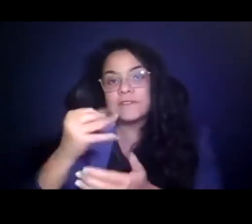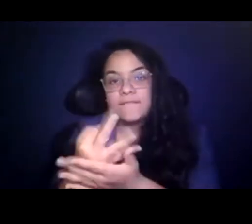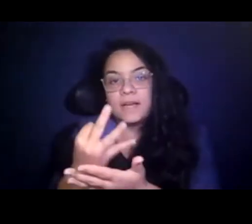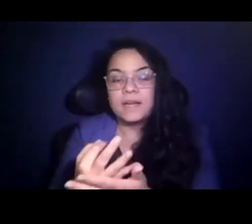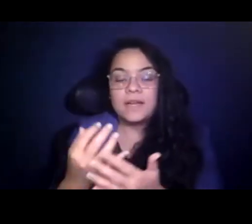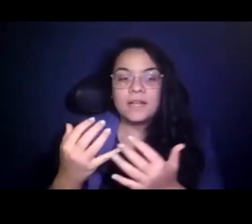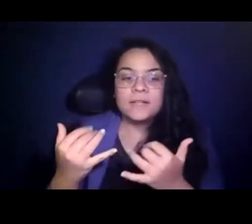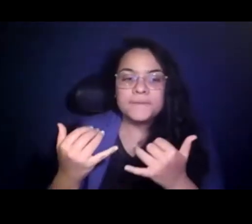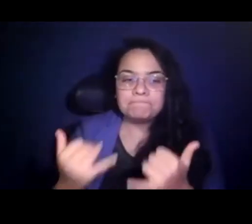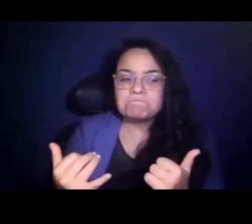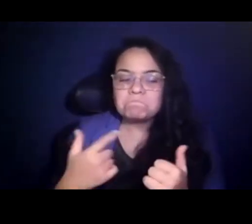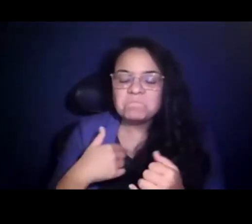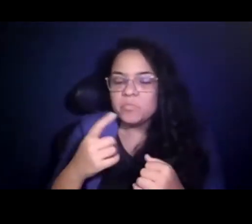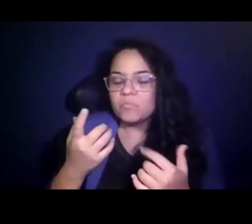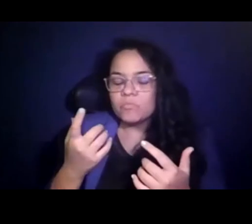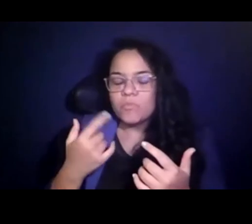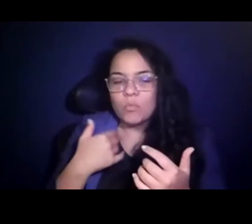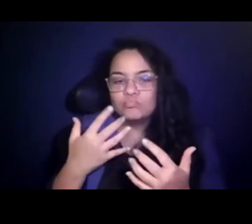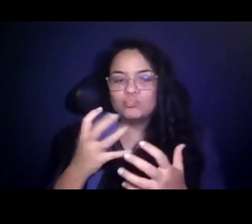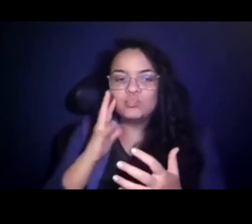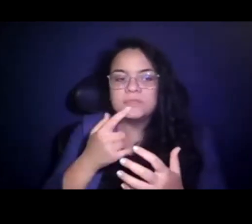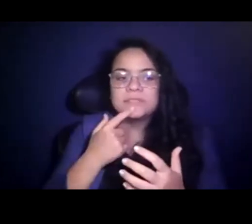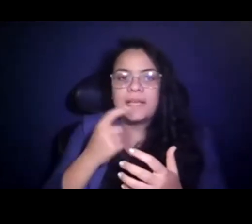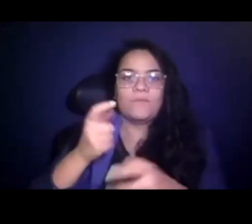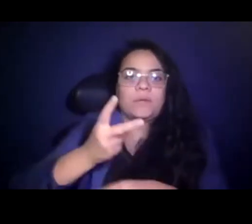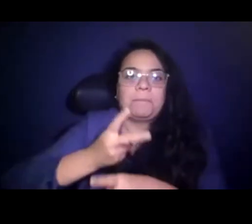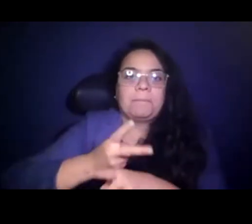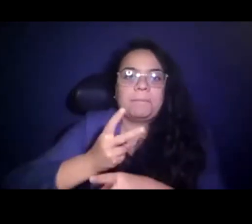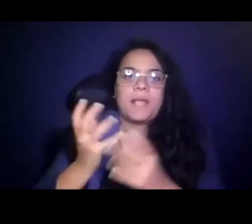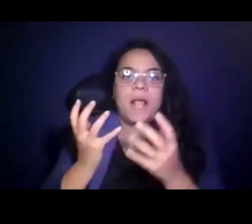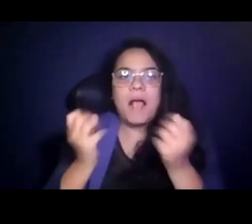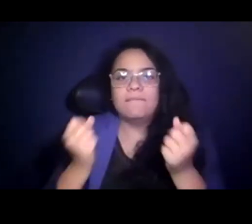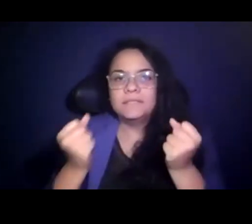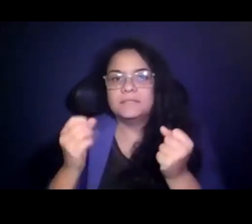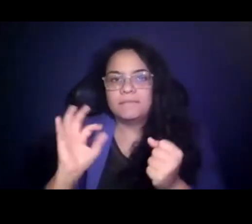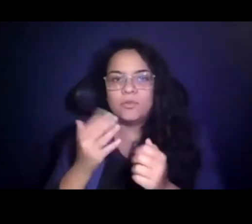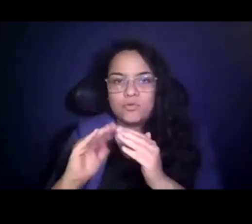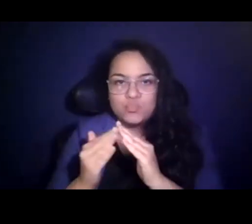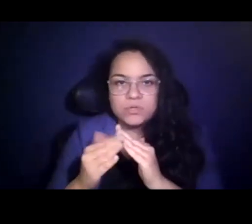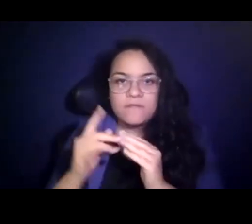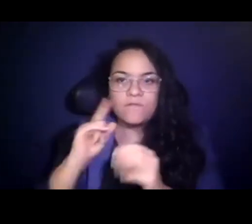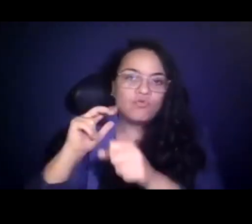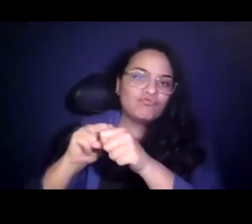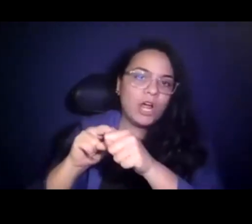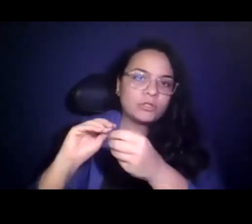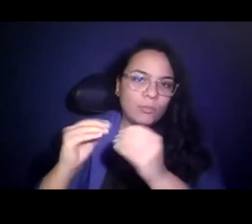the ridership back in our community, we've got to maintain the confidence of our community. 15:24:01 And we've got to keep our people.